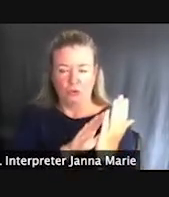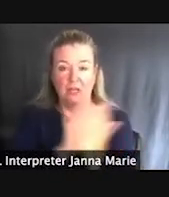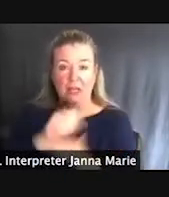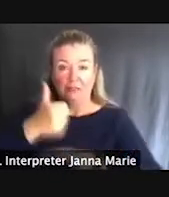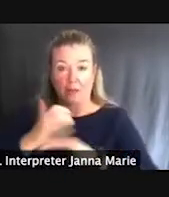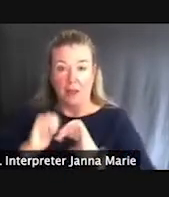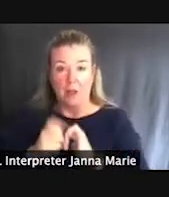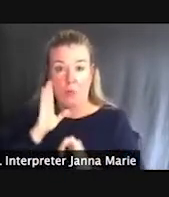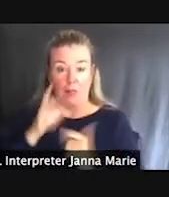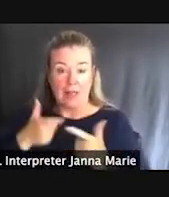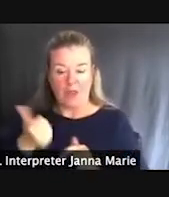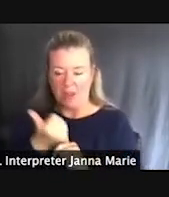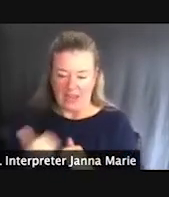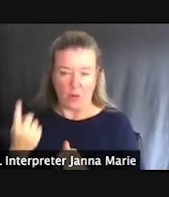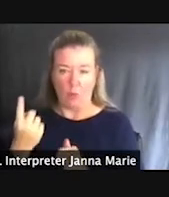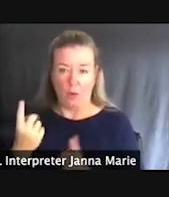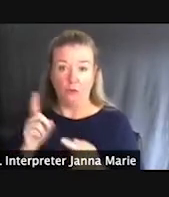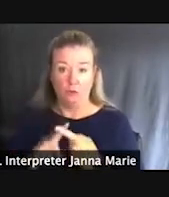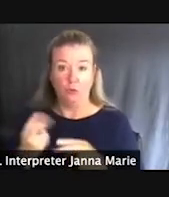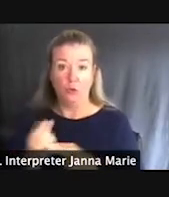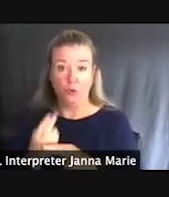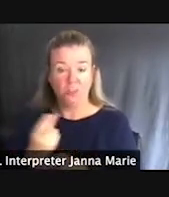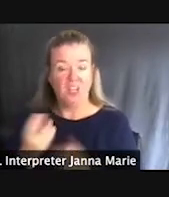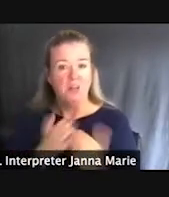to, to use regardless of their knowledge of the ADA requirements.